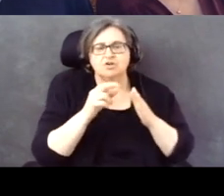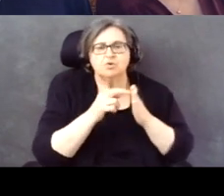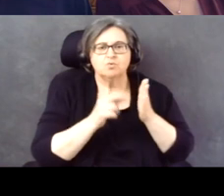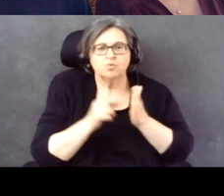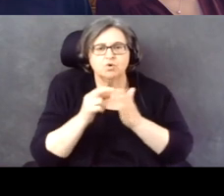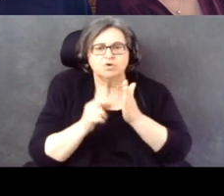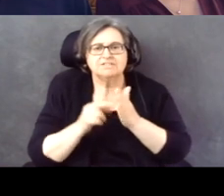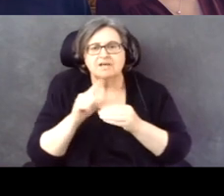access.